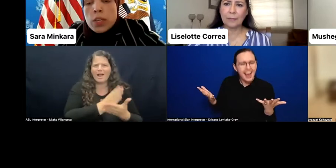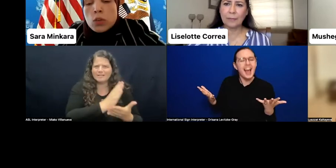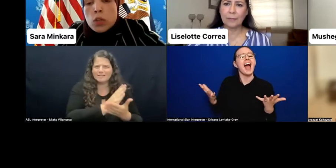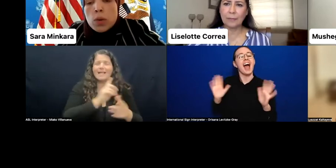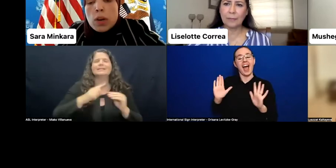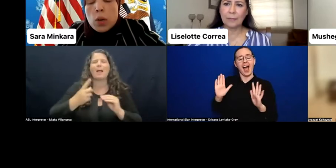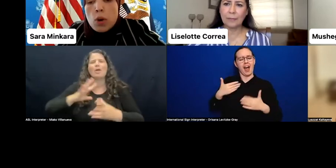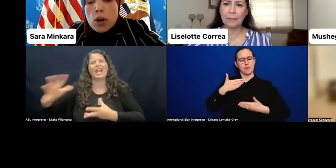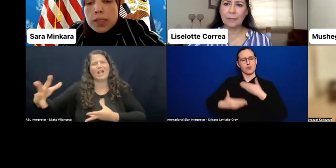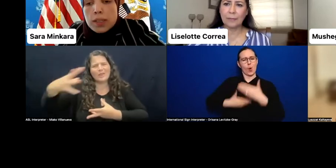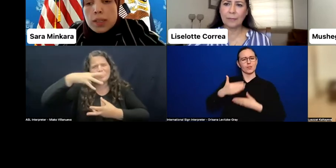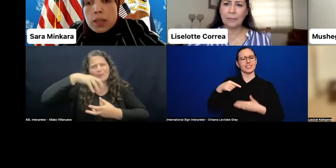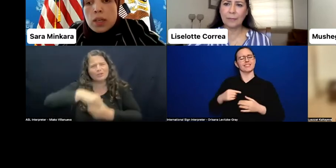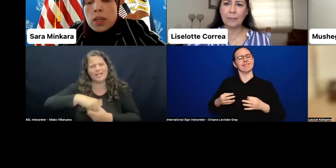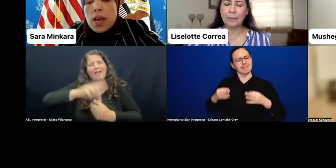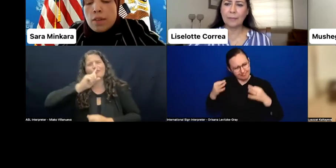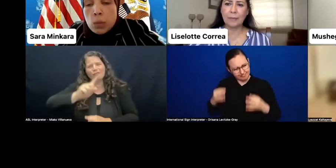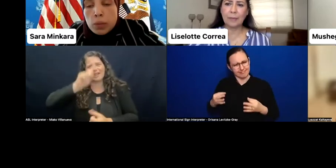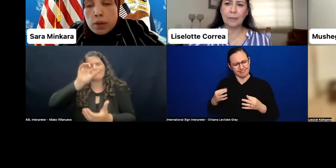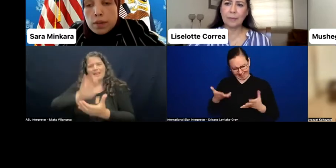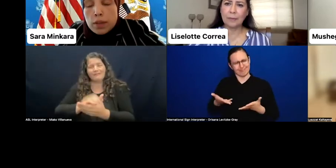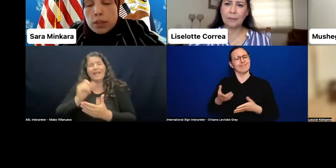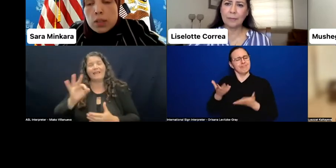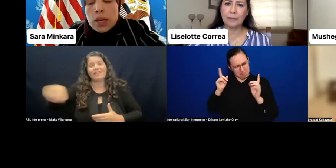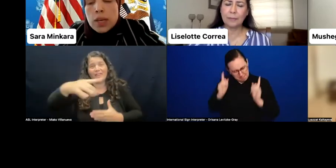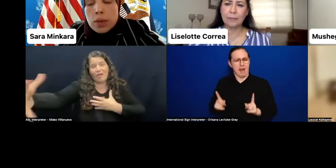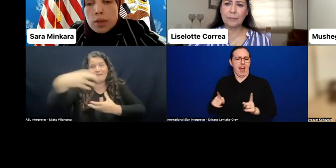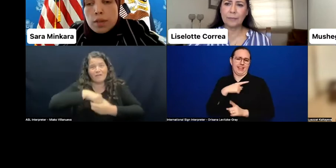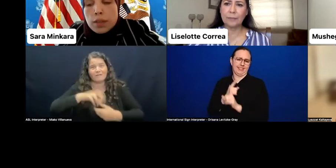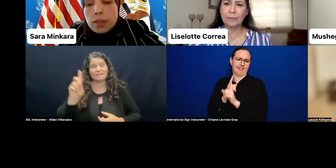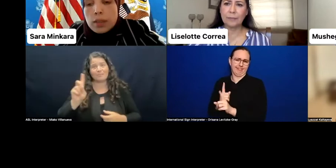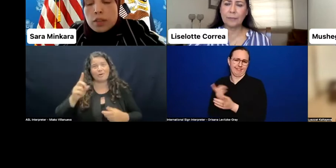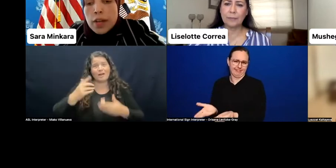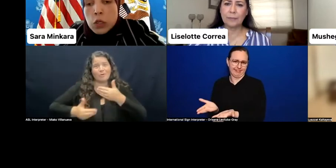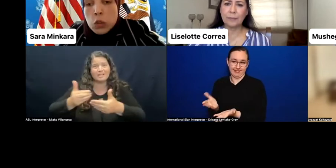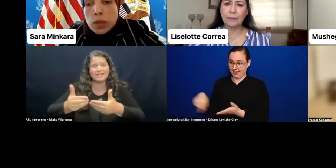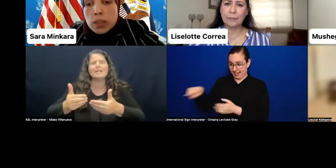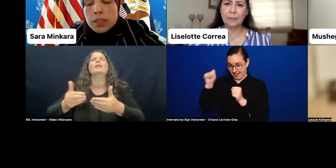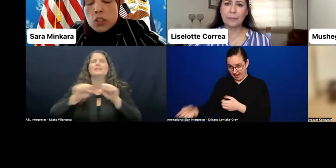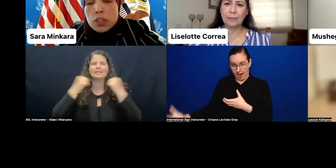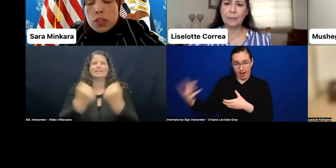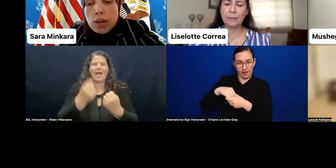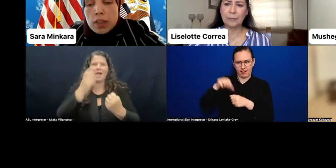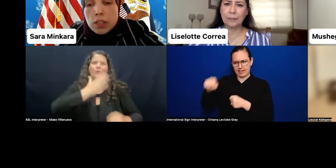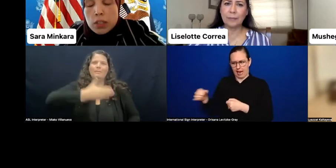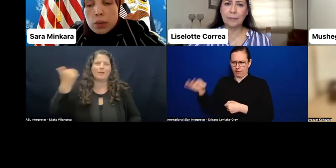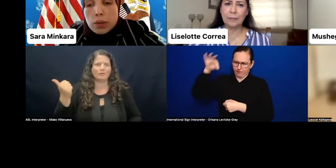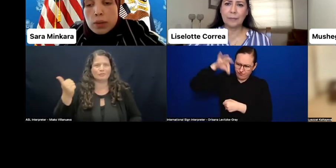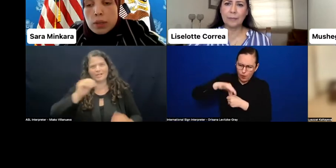into our democratic process, everyone benefits. Society benefits. There's value to it. It's not just the right thing to do.